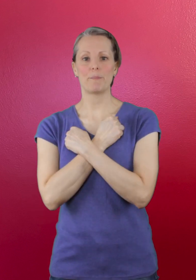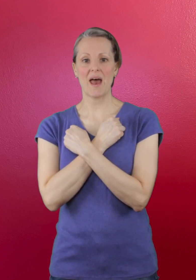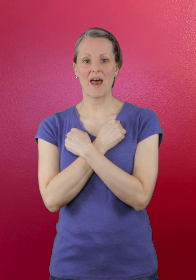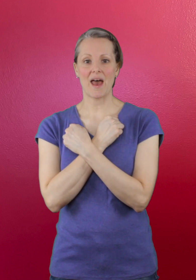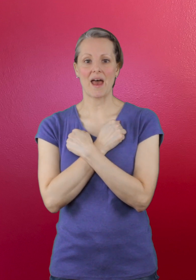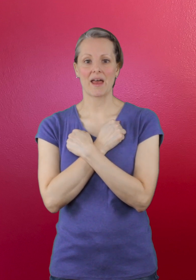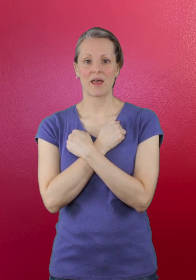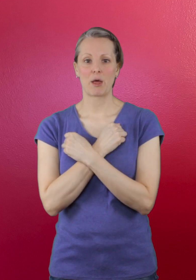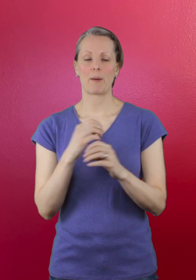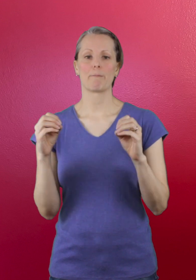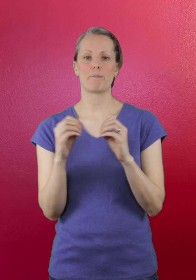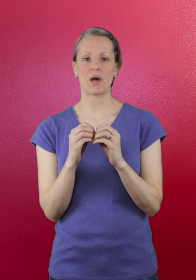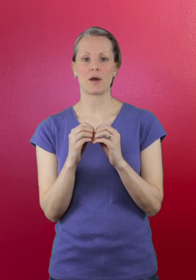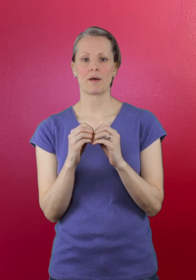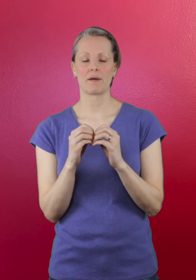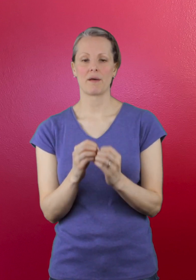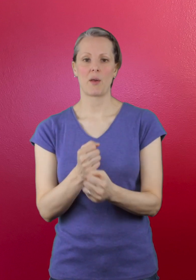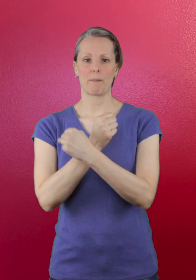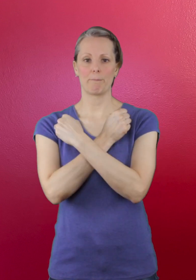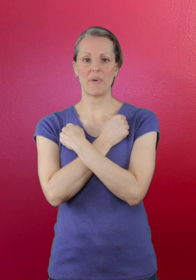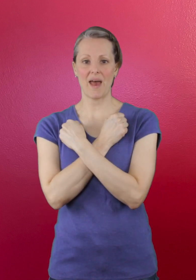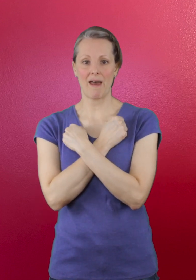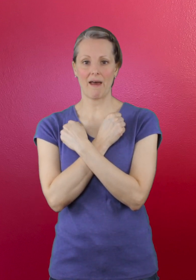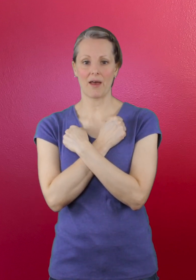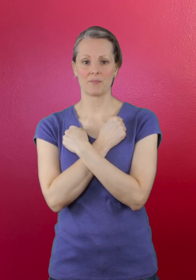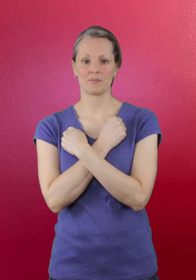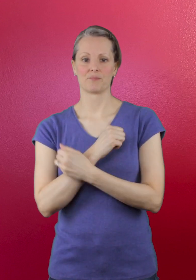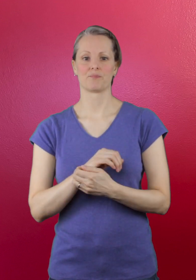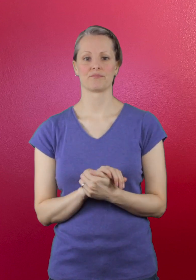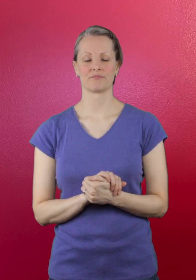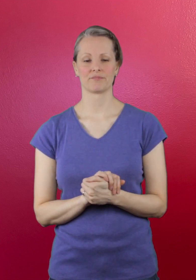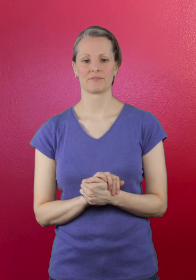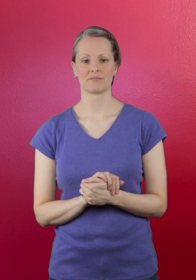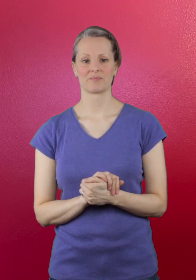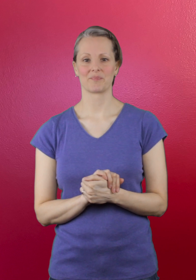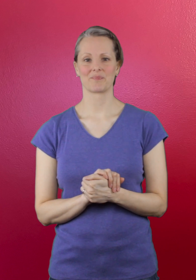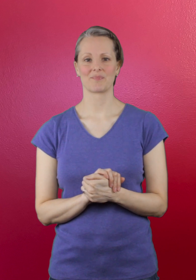bear ... b ... bear